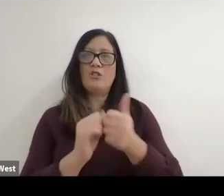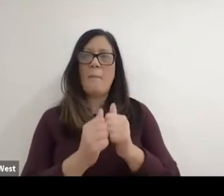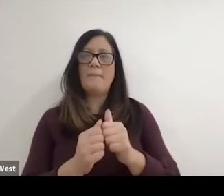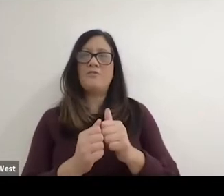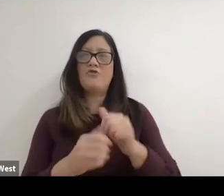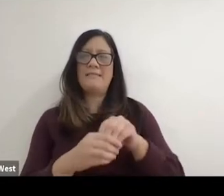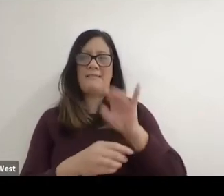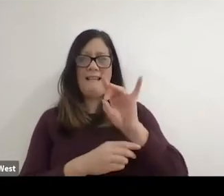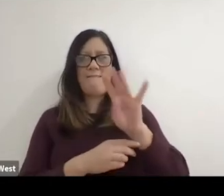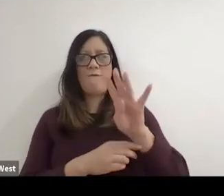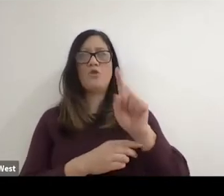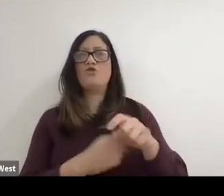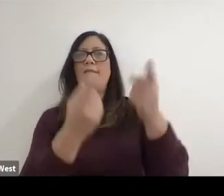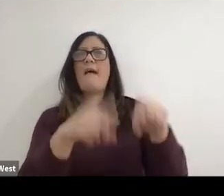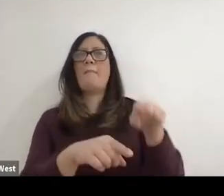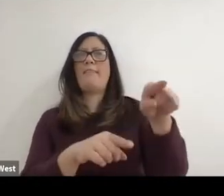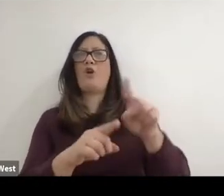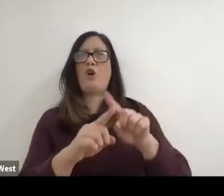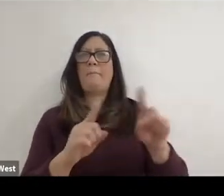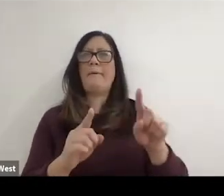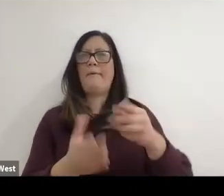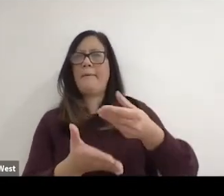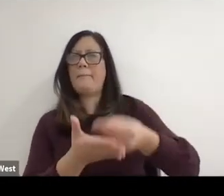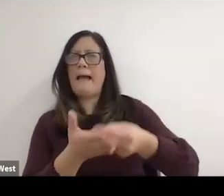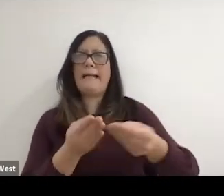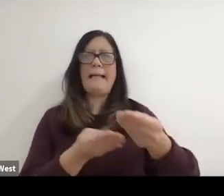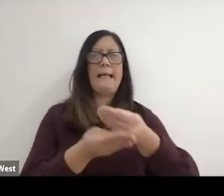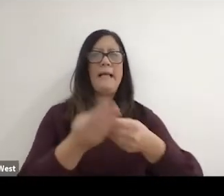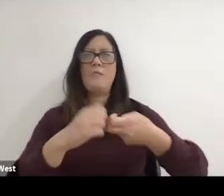wheelchair game should have been there, but there was some dodgy business with